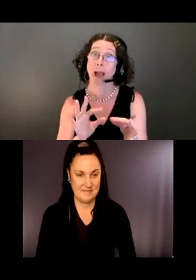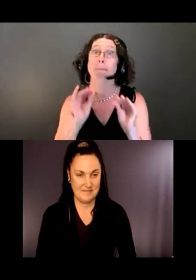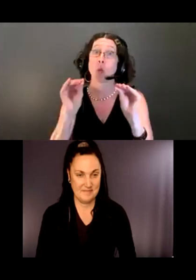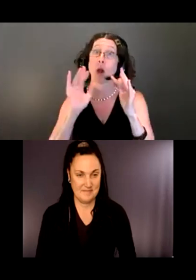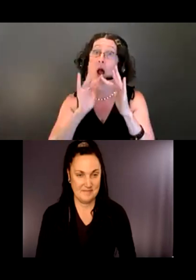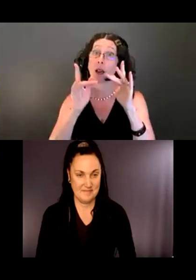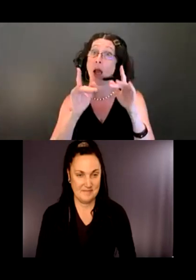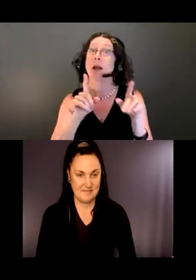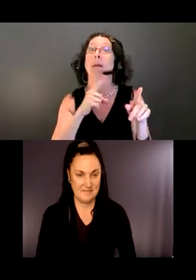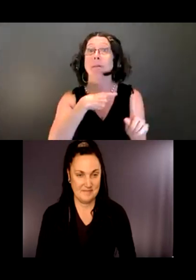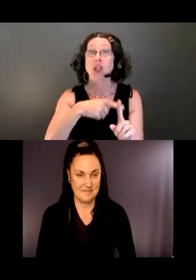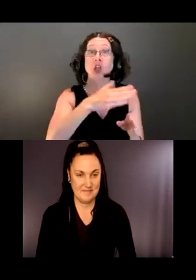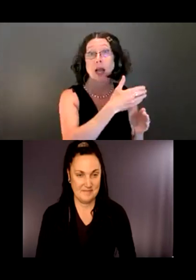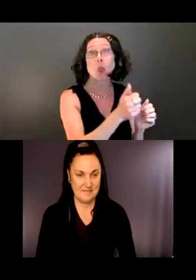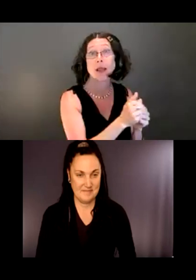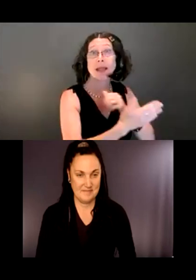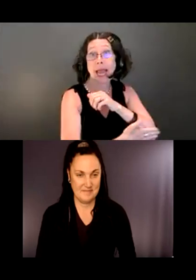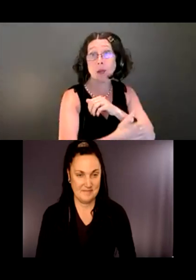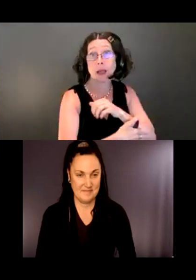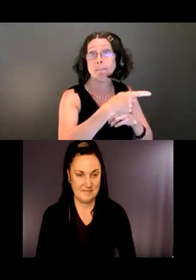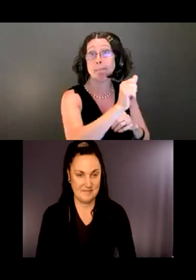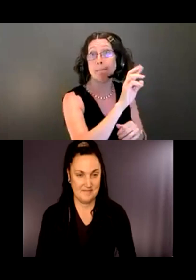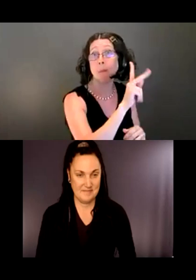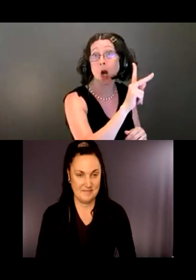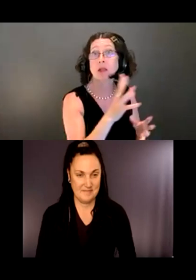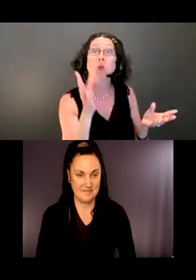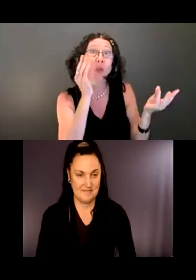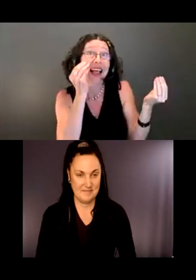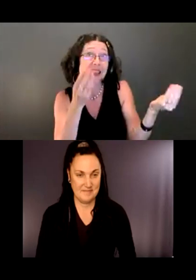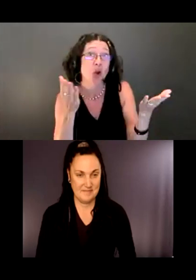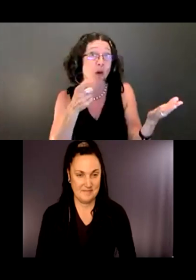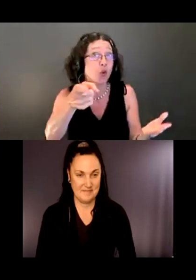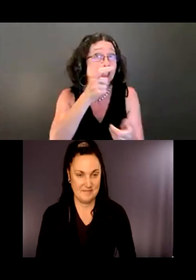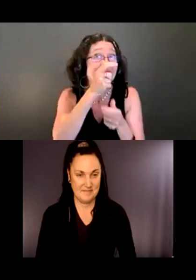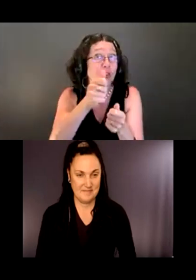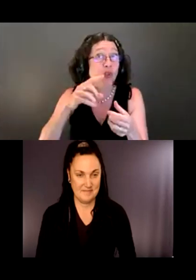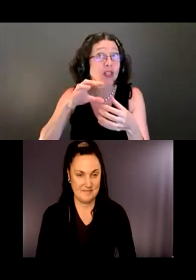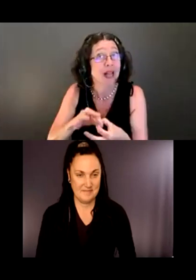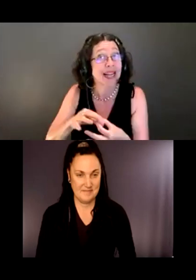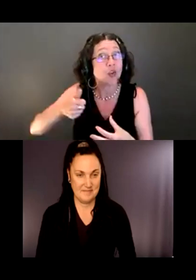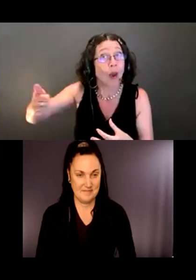So we'll let them know if transportation is of interest. Transportation can be a huge barrier for people with disabilities.